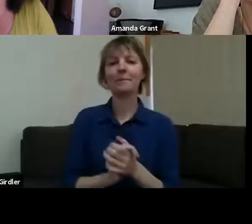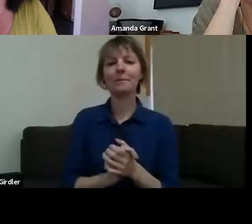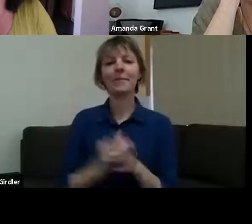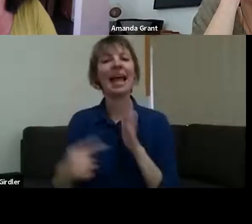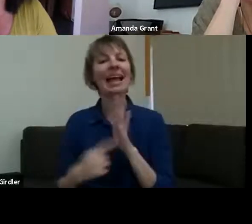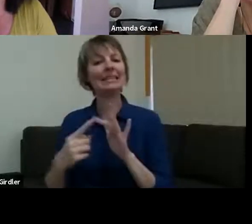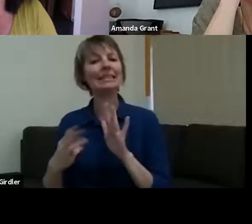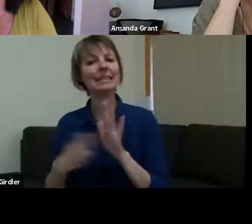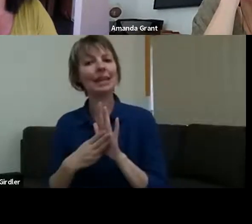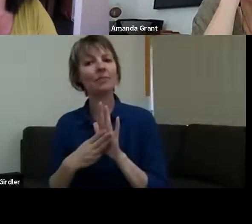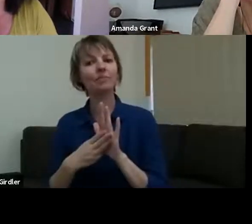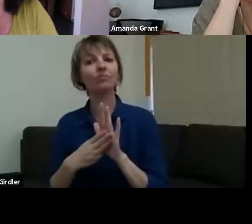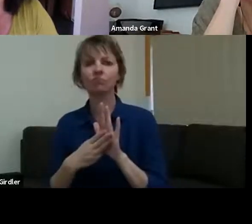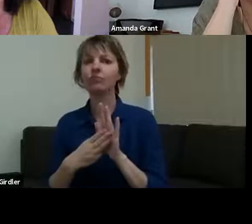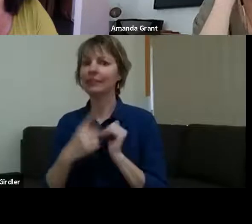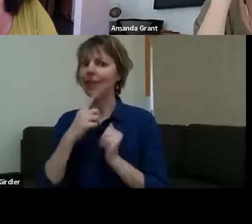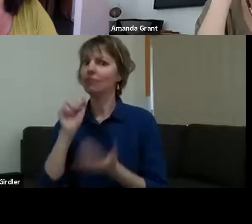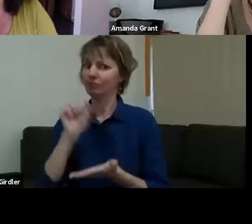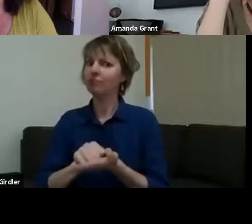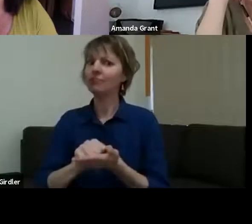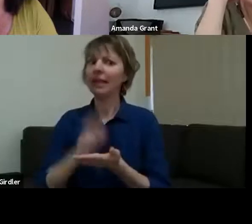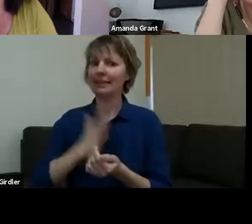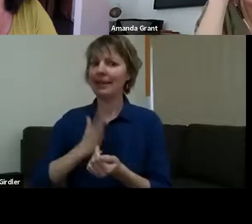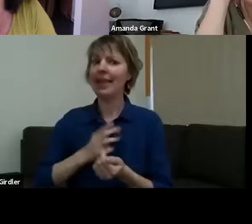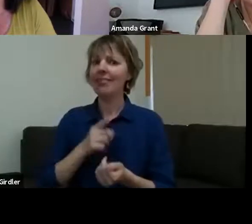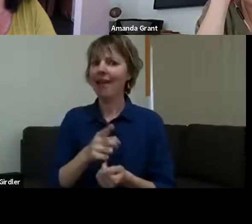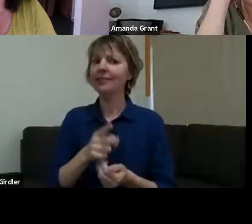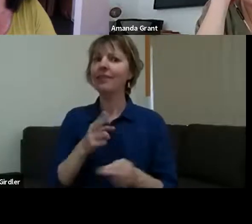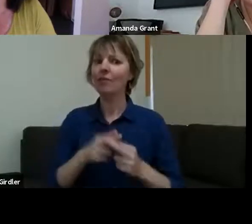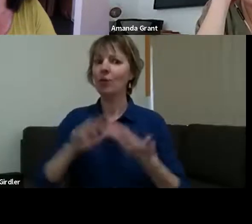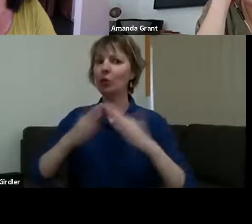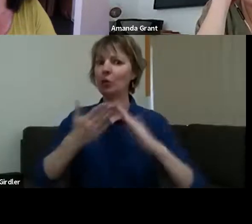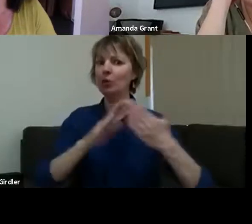And that we should look at this from the perspective of providing an